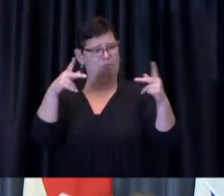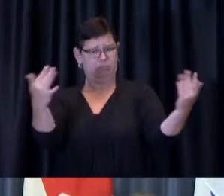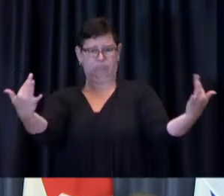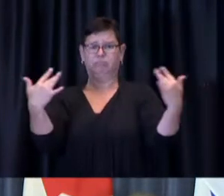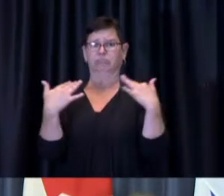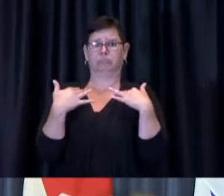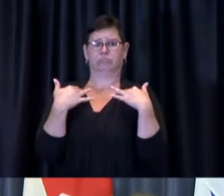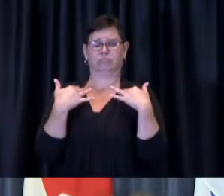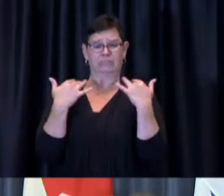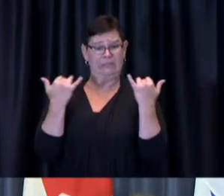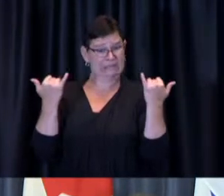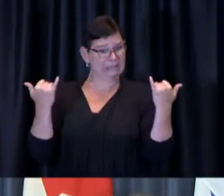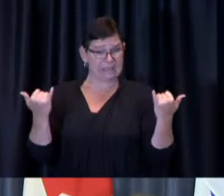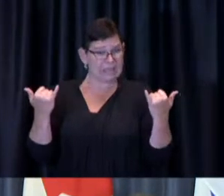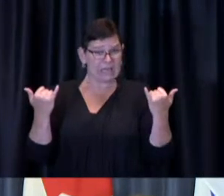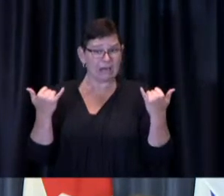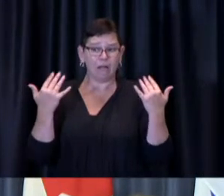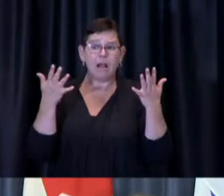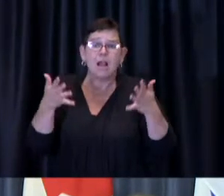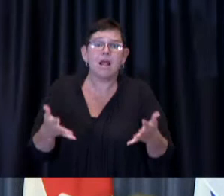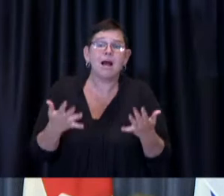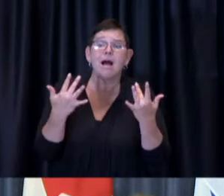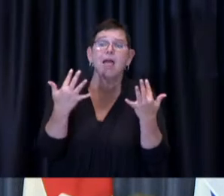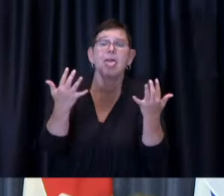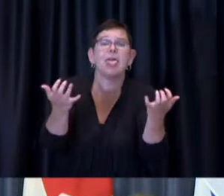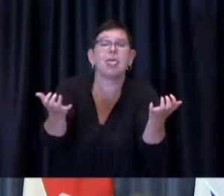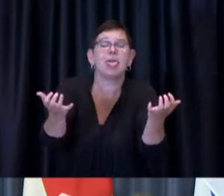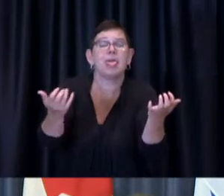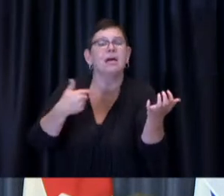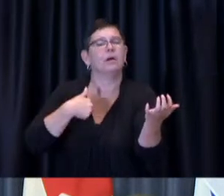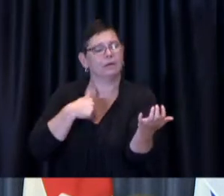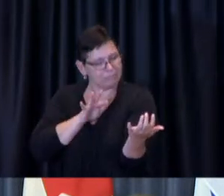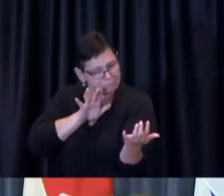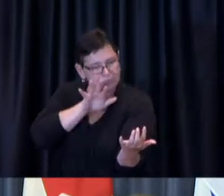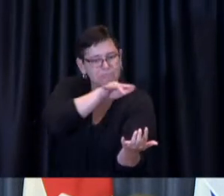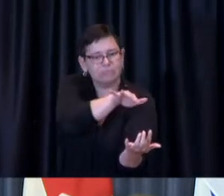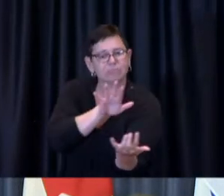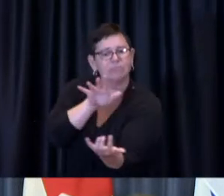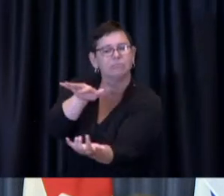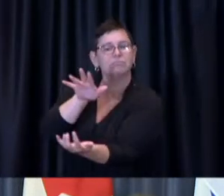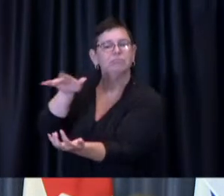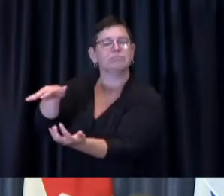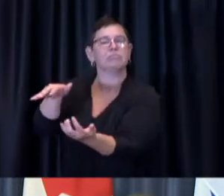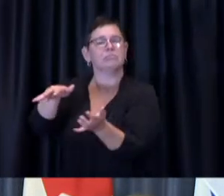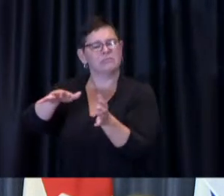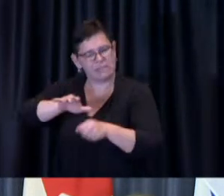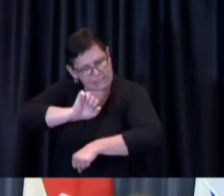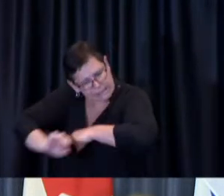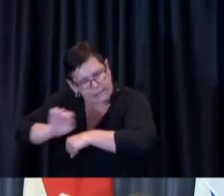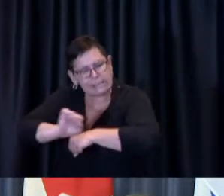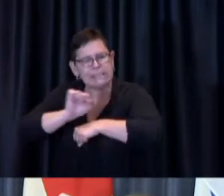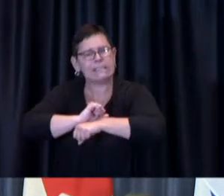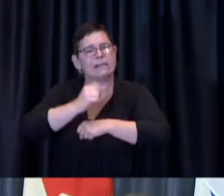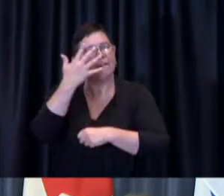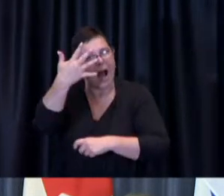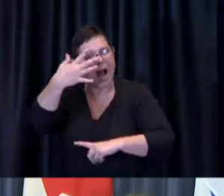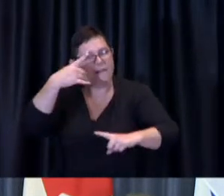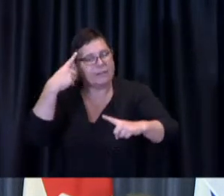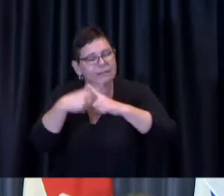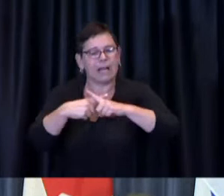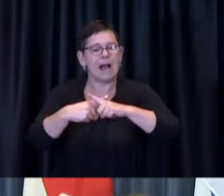so five times more more mobile team capabilities which is great that of course still remains hand